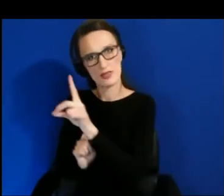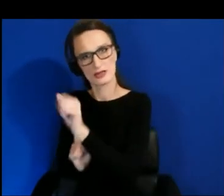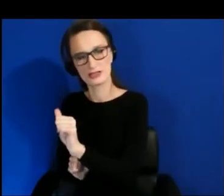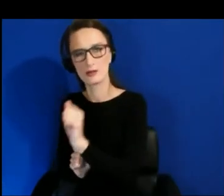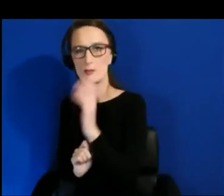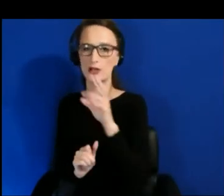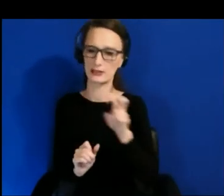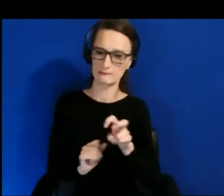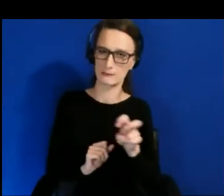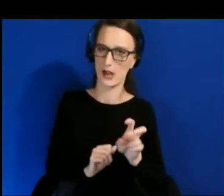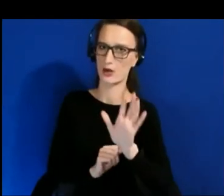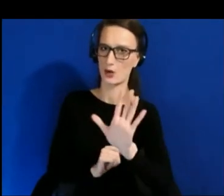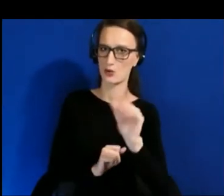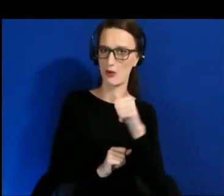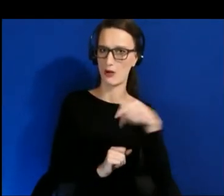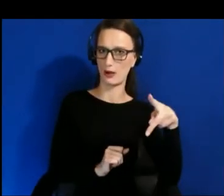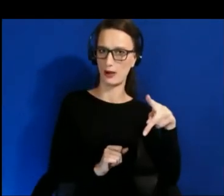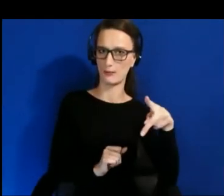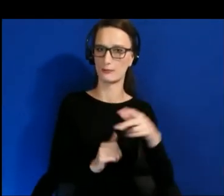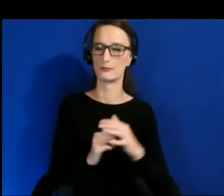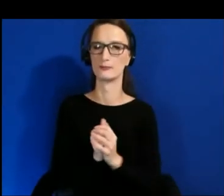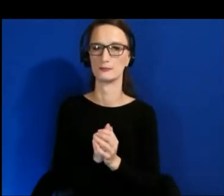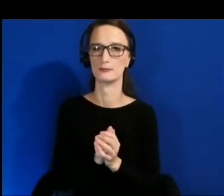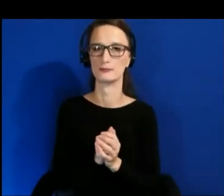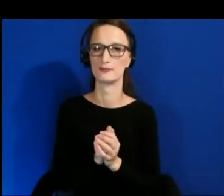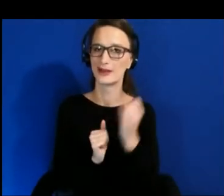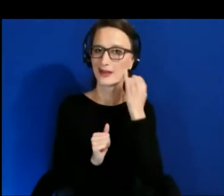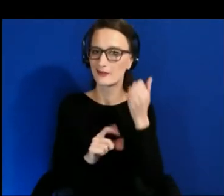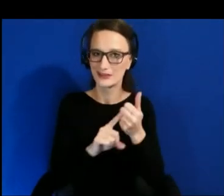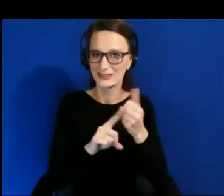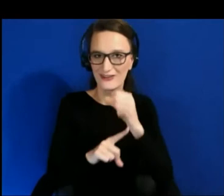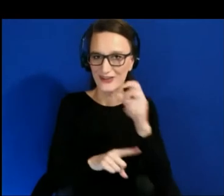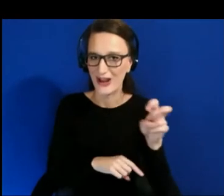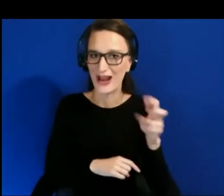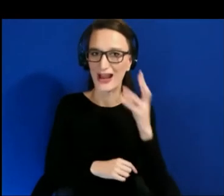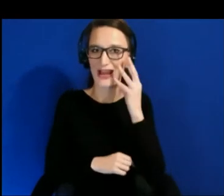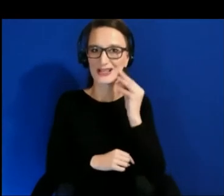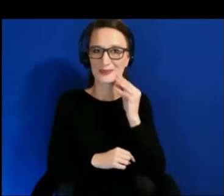for your blind spot without experiencing your application from a different perspective yourself.